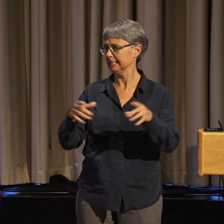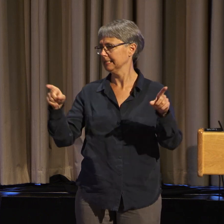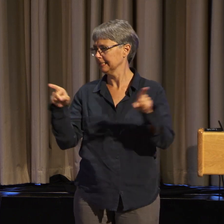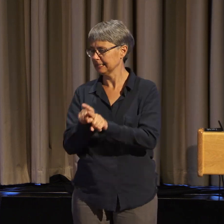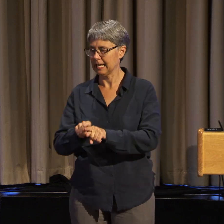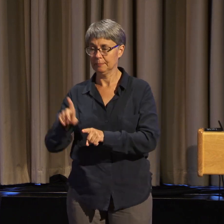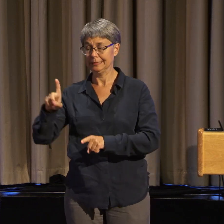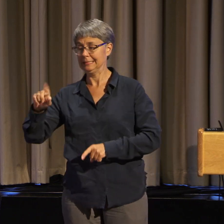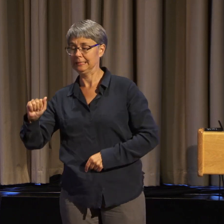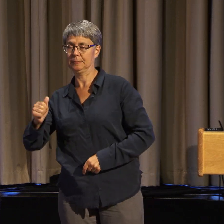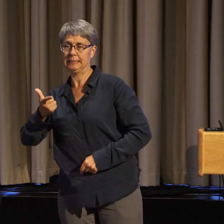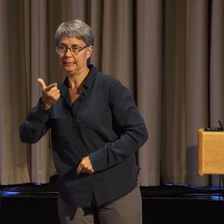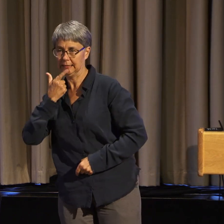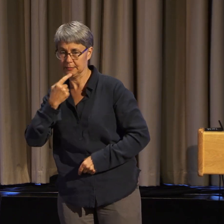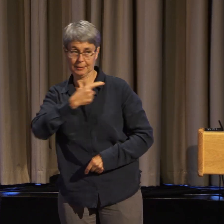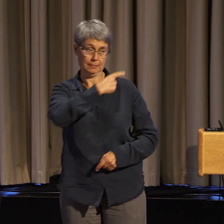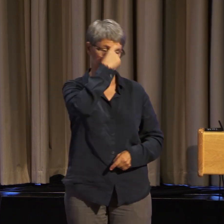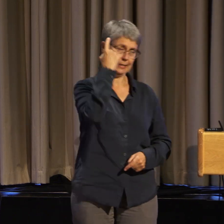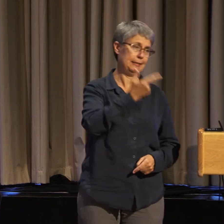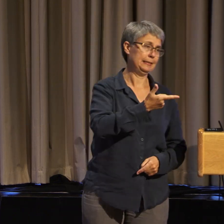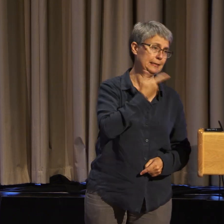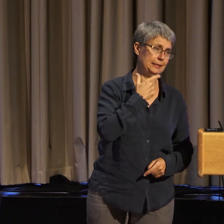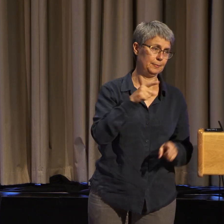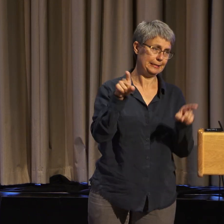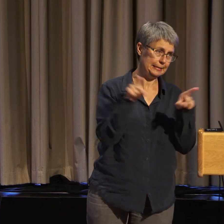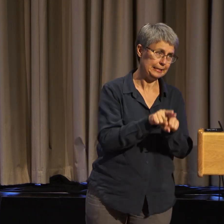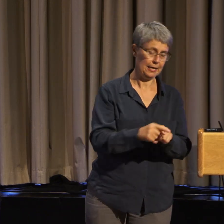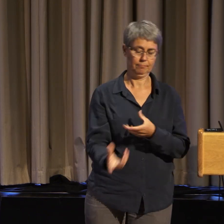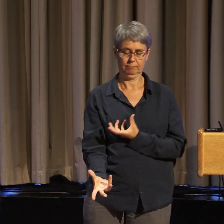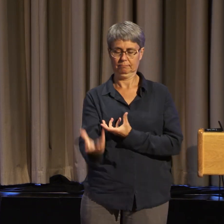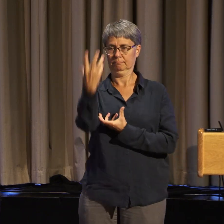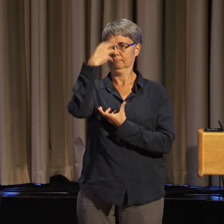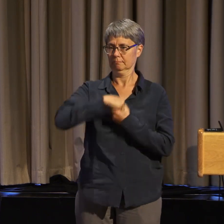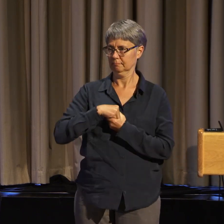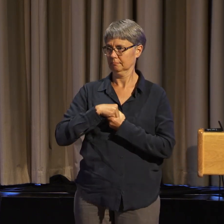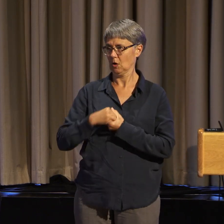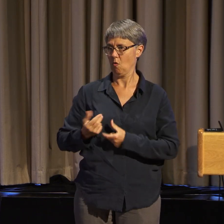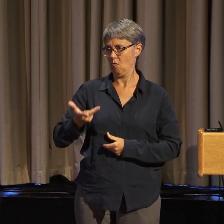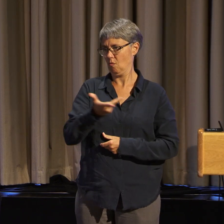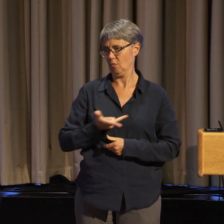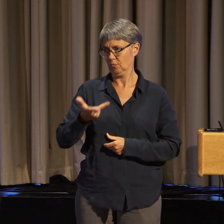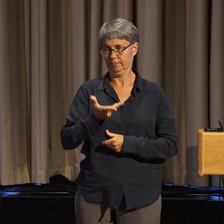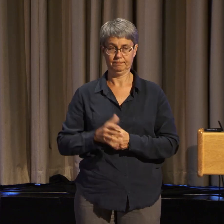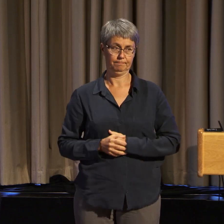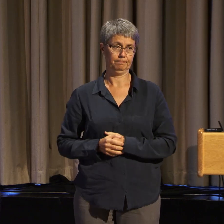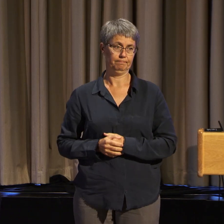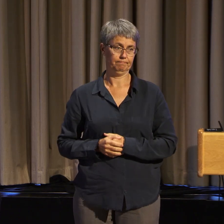And so we had to begin looking at this.